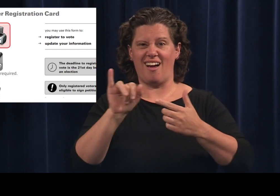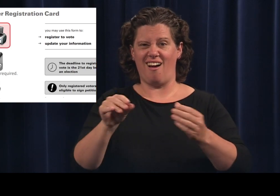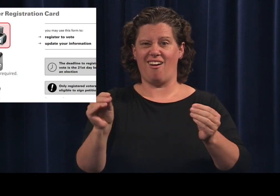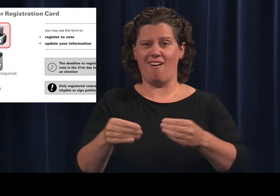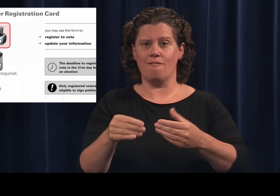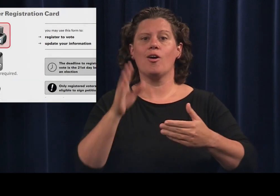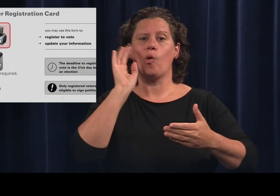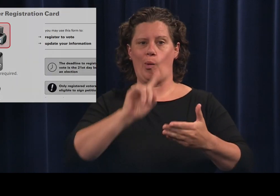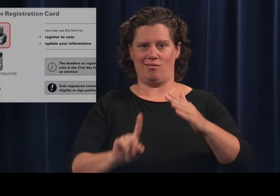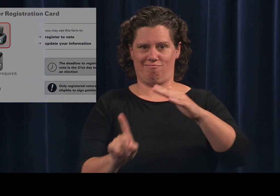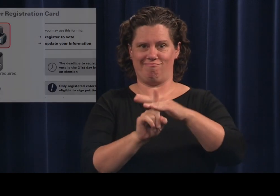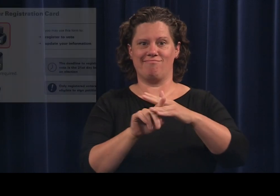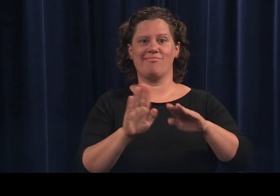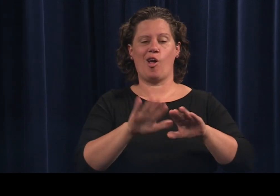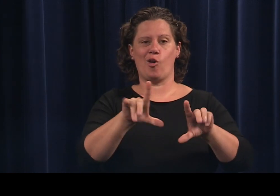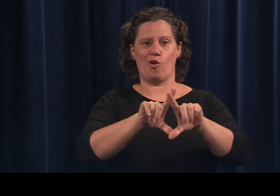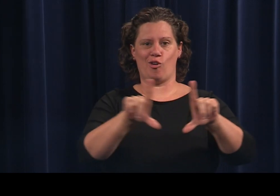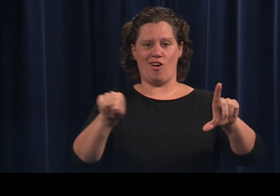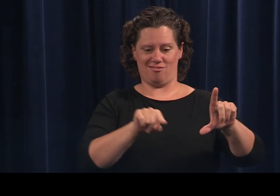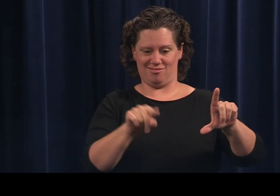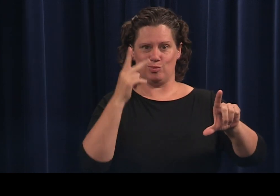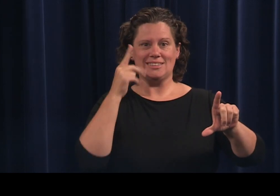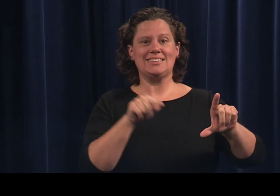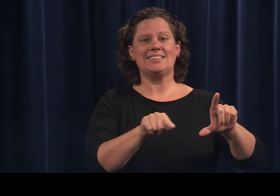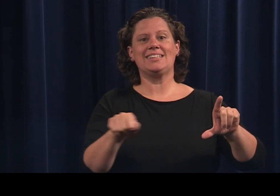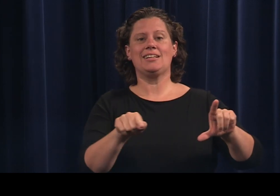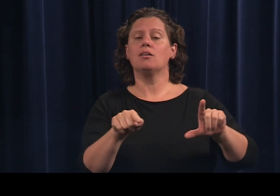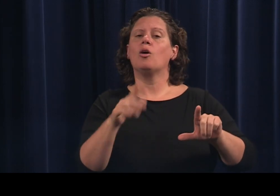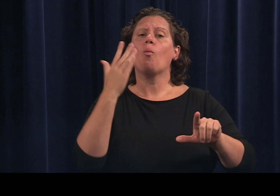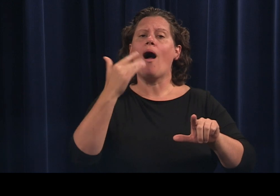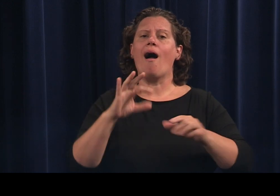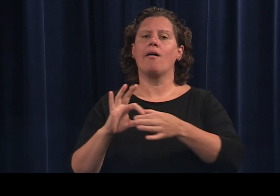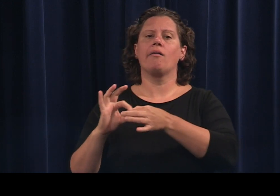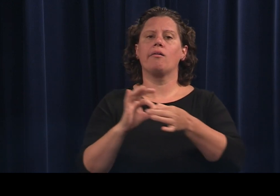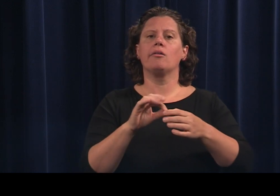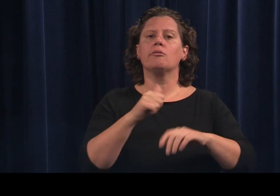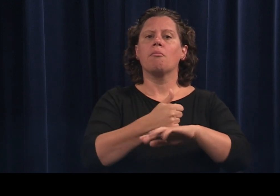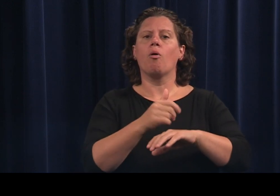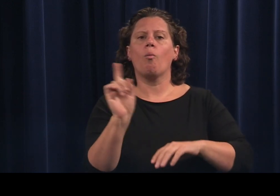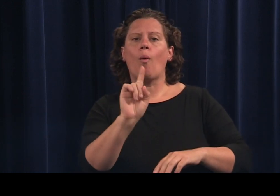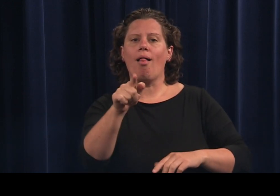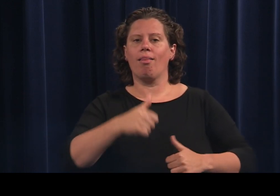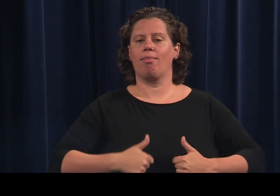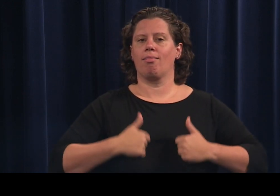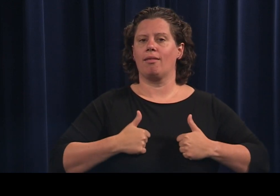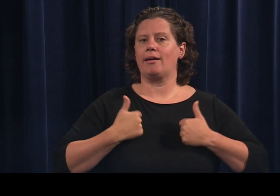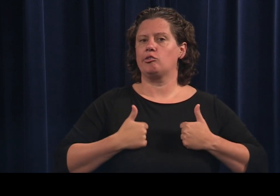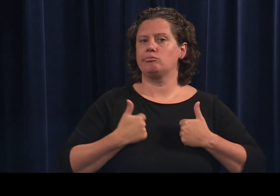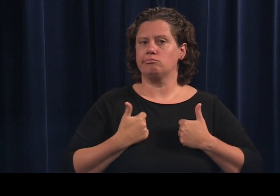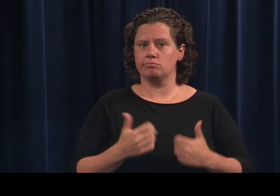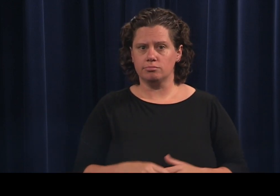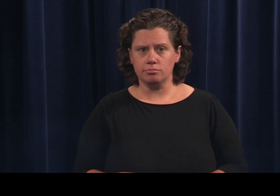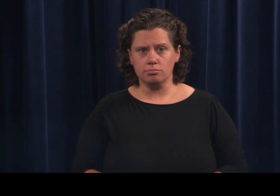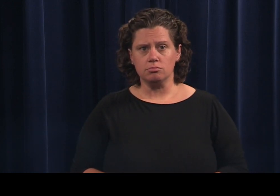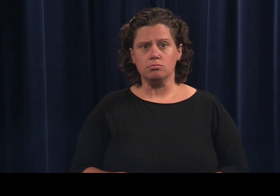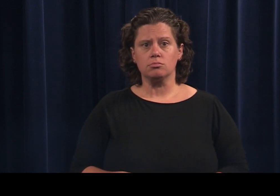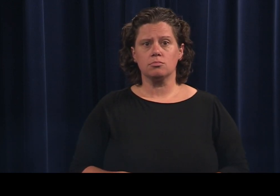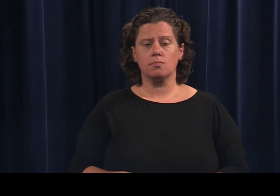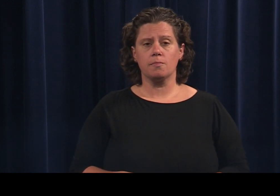on your voter registration card based on your address.